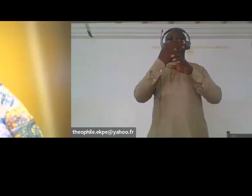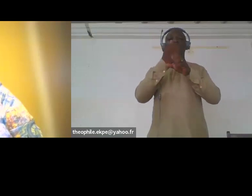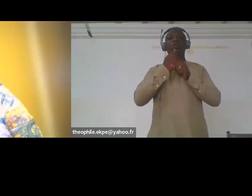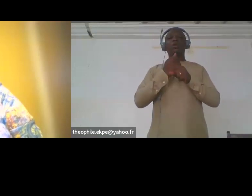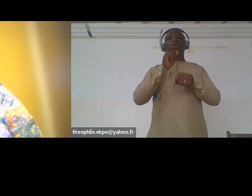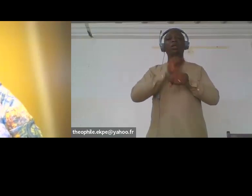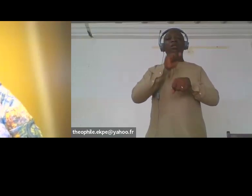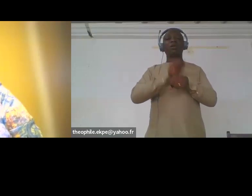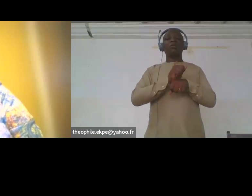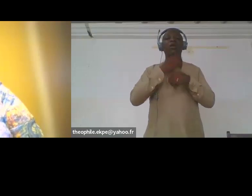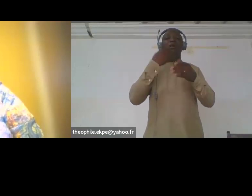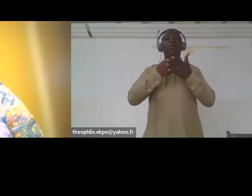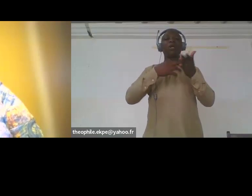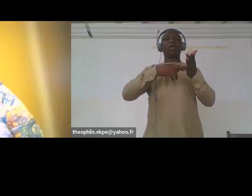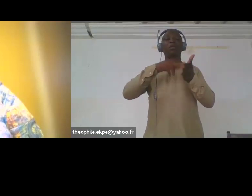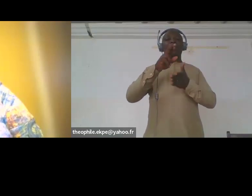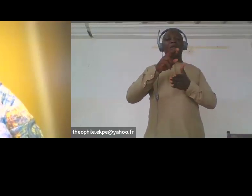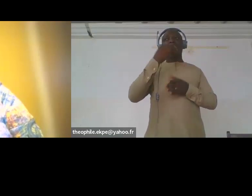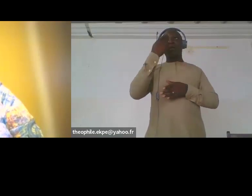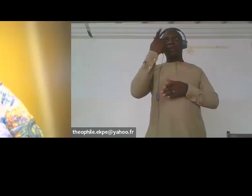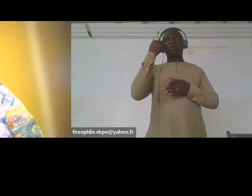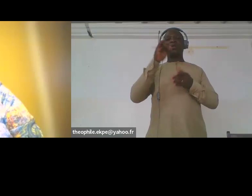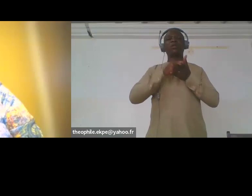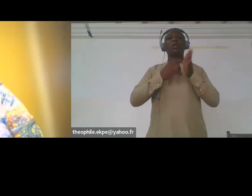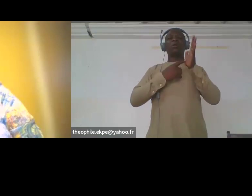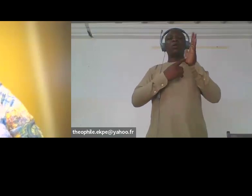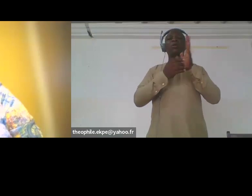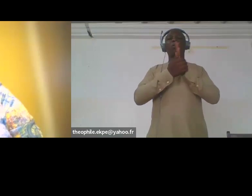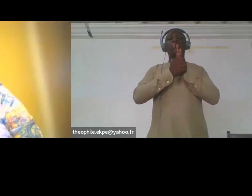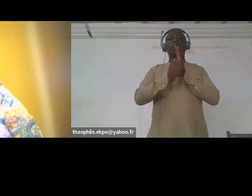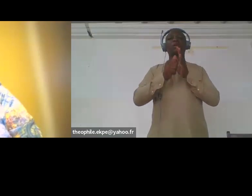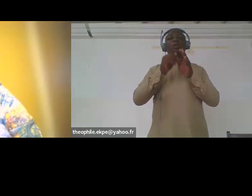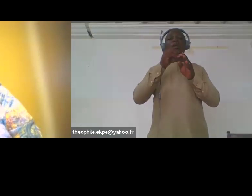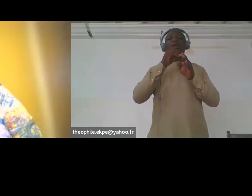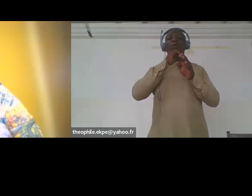required skills. The study also helped us to understand how legal status